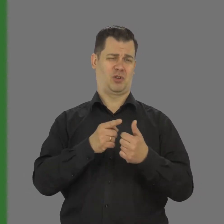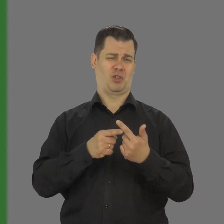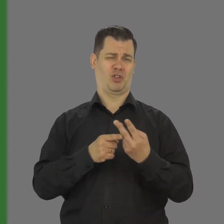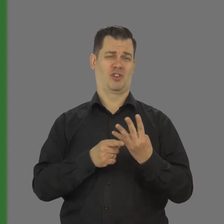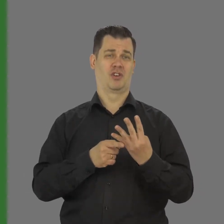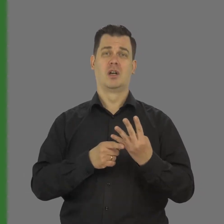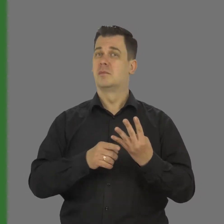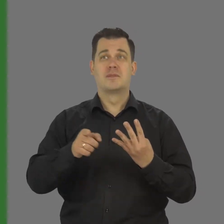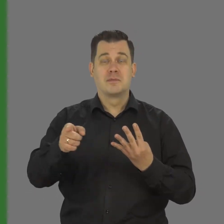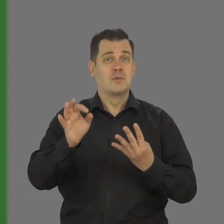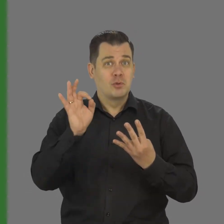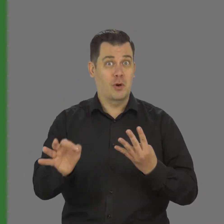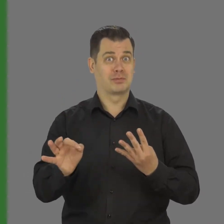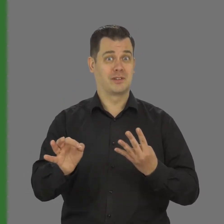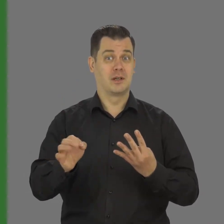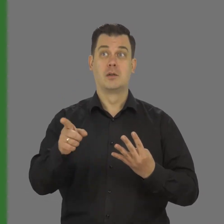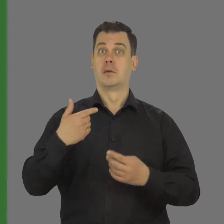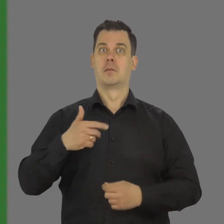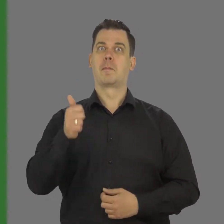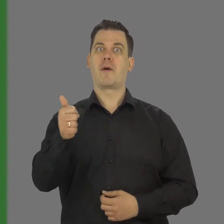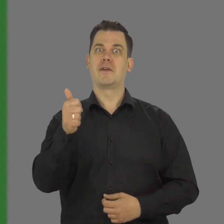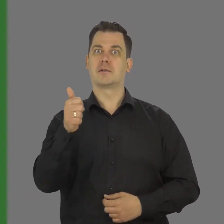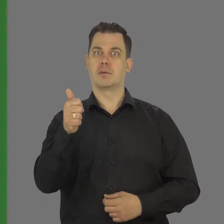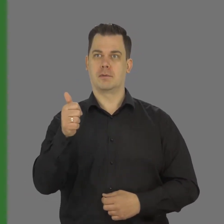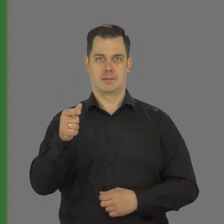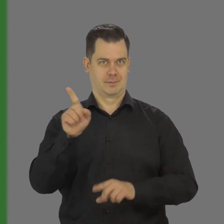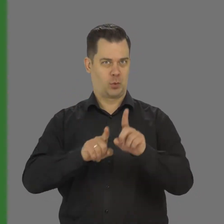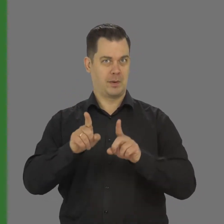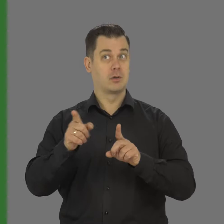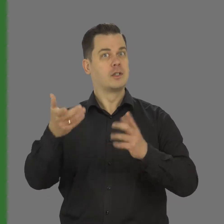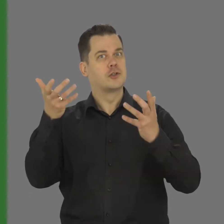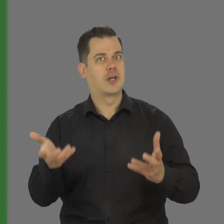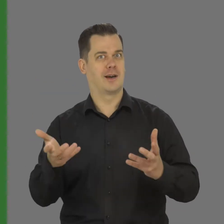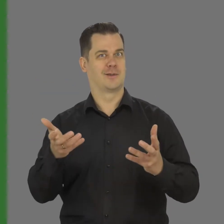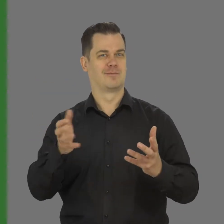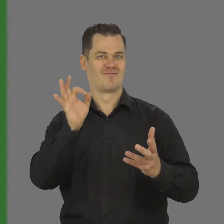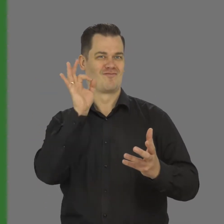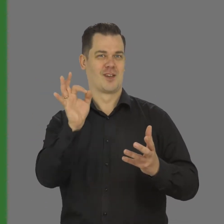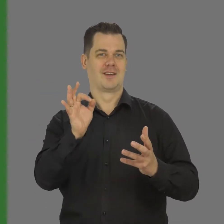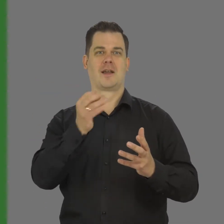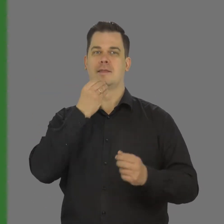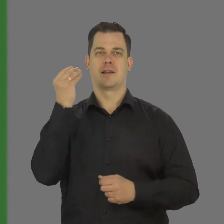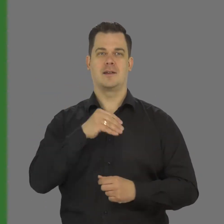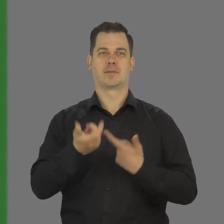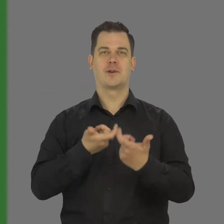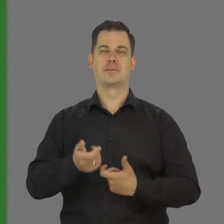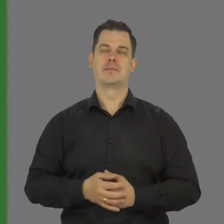cheer him up! It means he had to deal with a professional translator, who cared about how the best way to do your job.